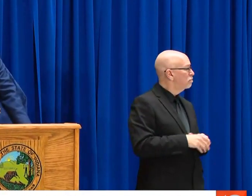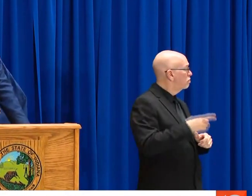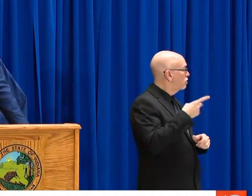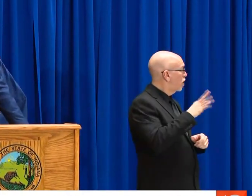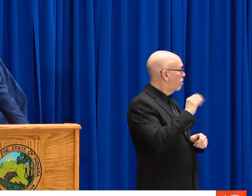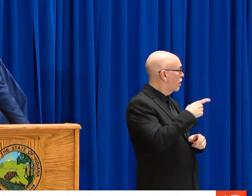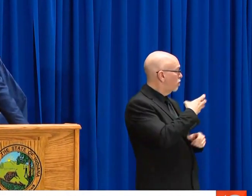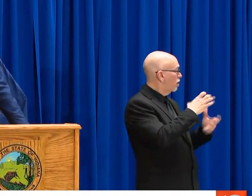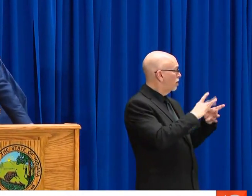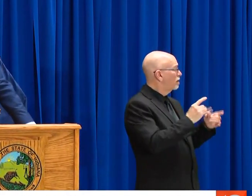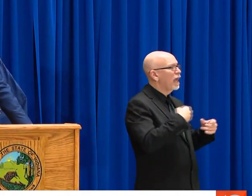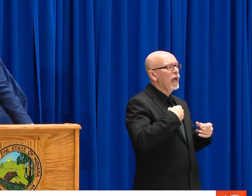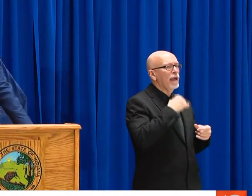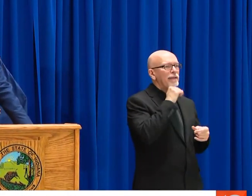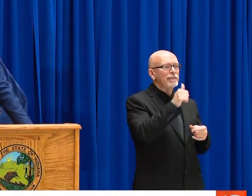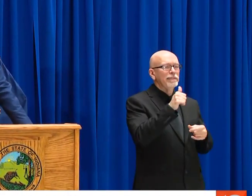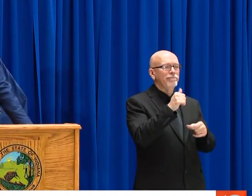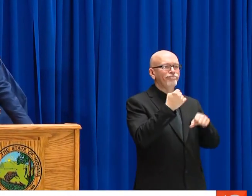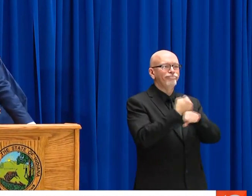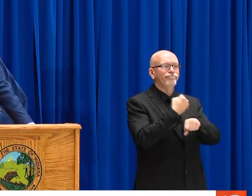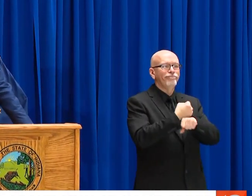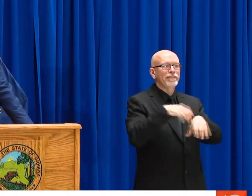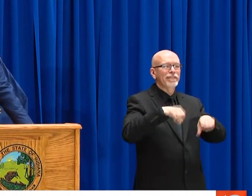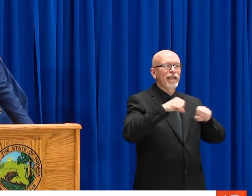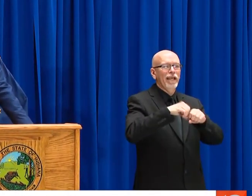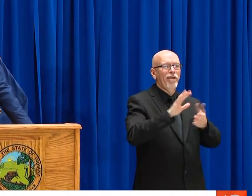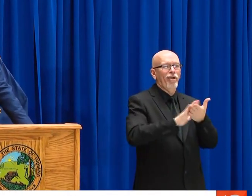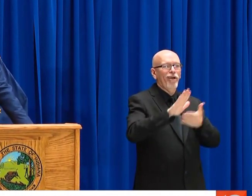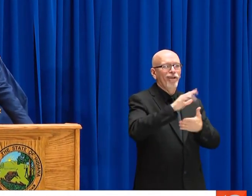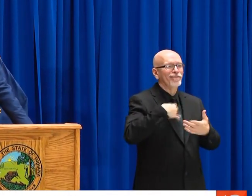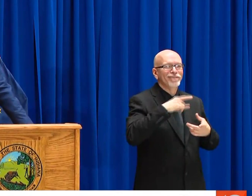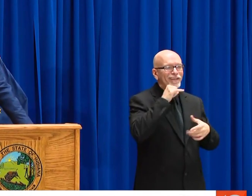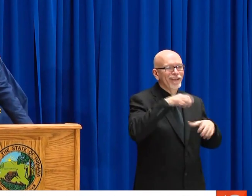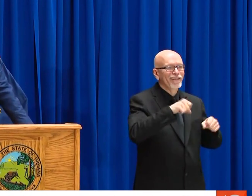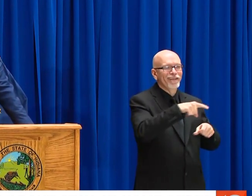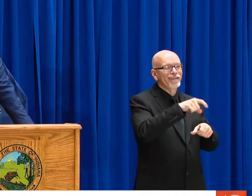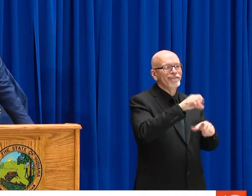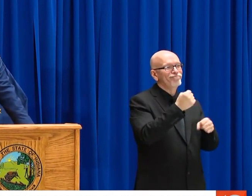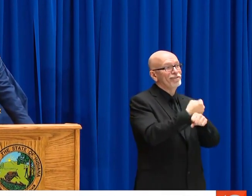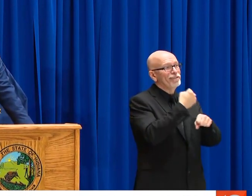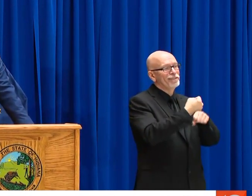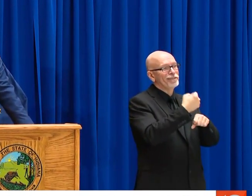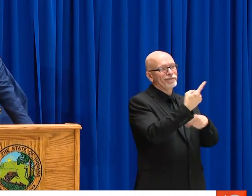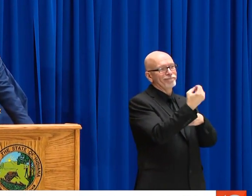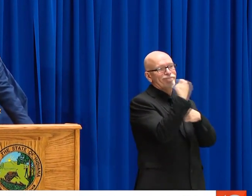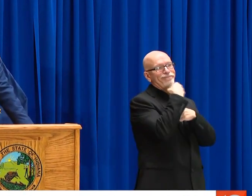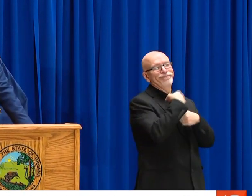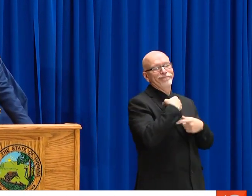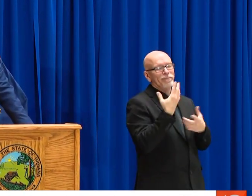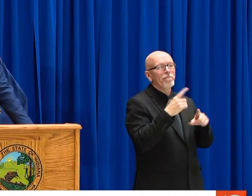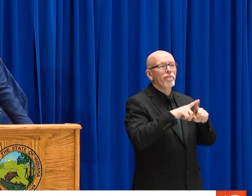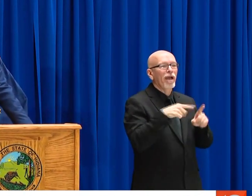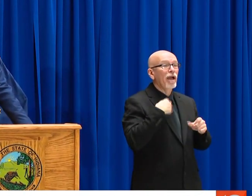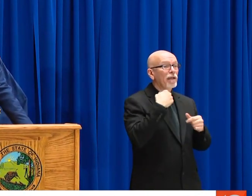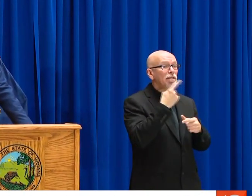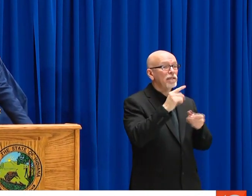DEPARTMENT OF HEALTH SAY, SAY WE'RE NOW THERE? DR. BOX, YOU MAY WANT TO COMMENT ON THIS.